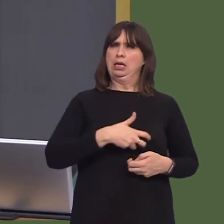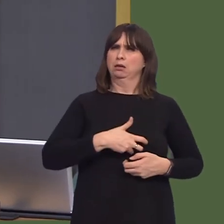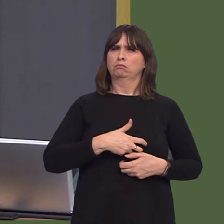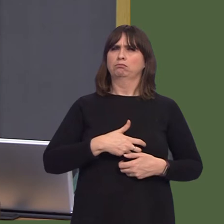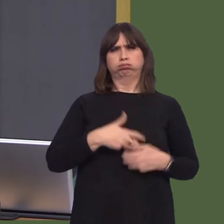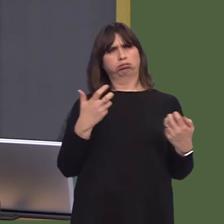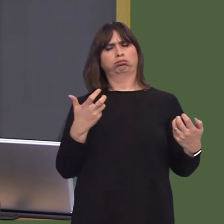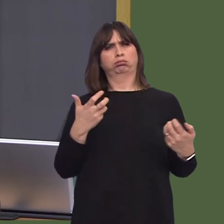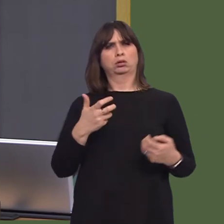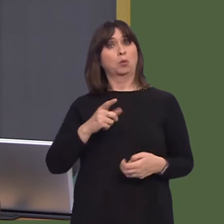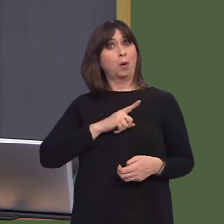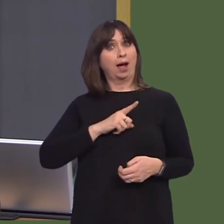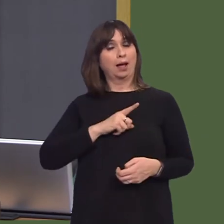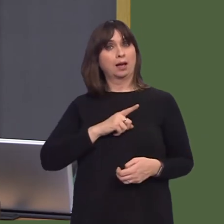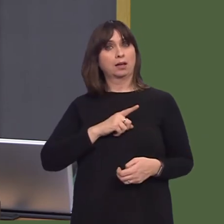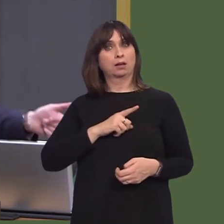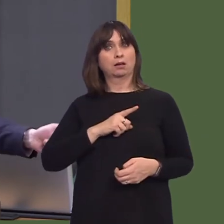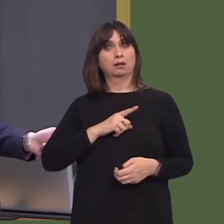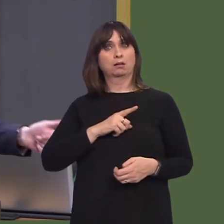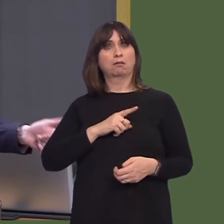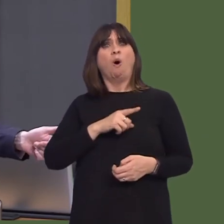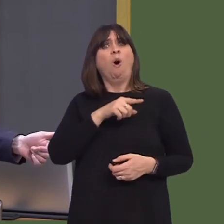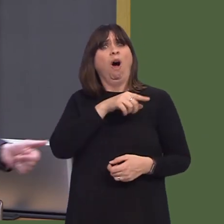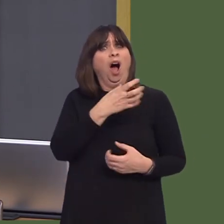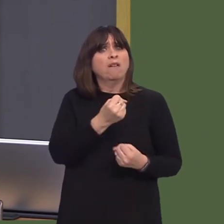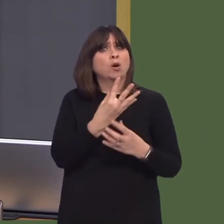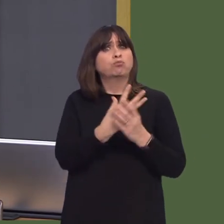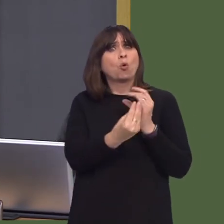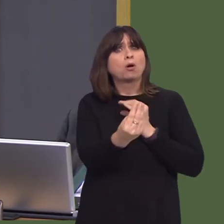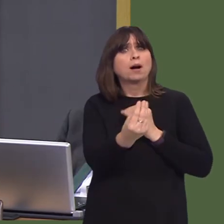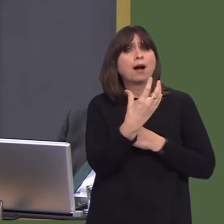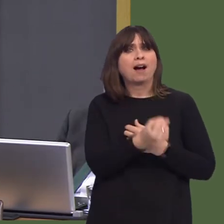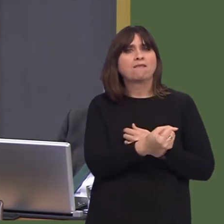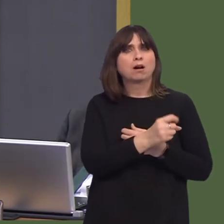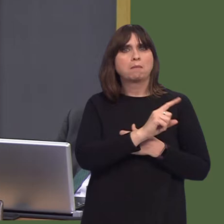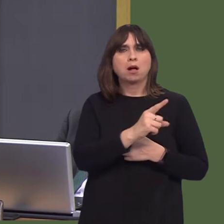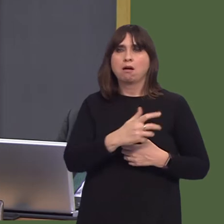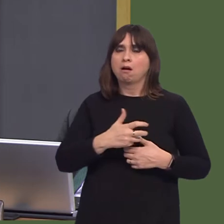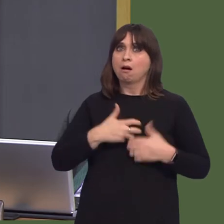land available to meet the demand for new housing developments?